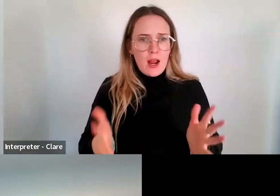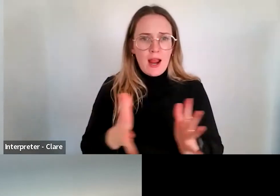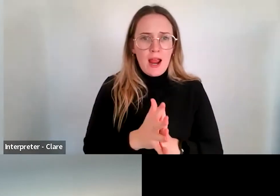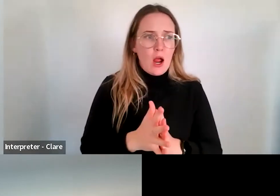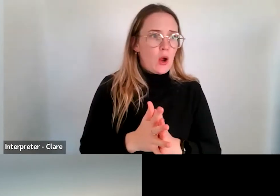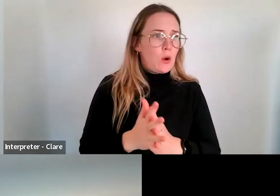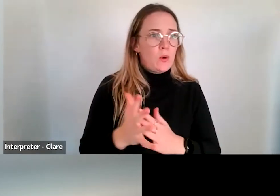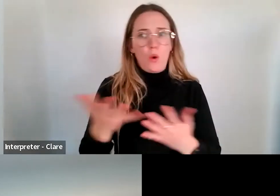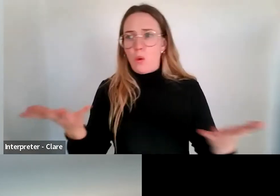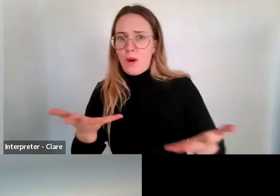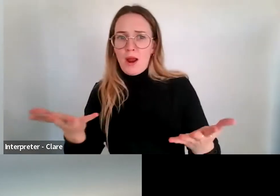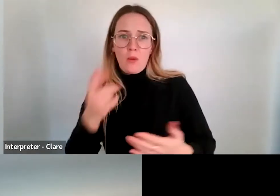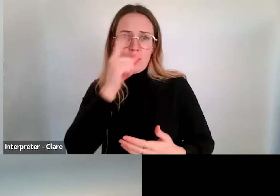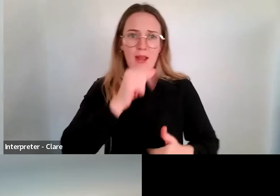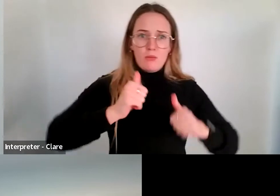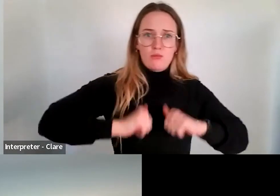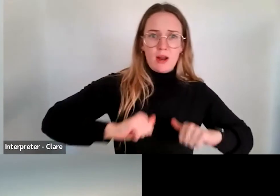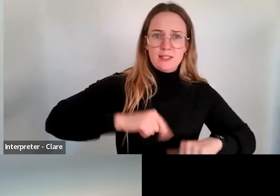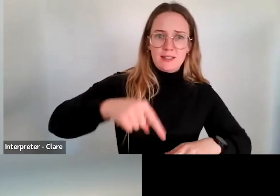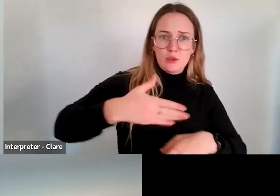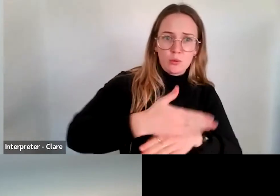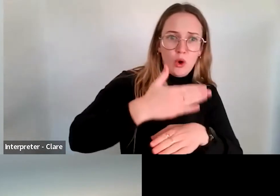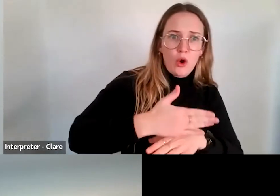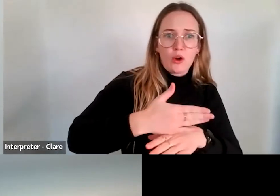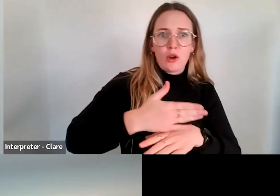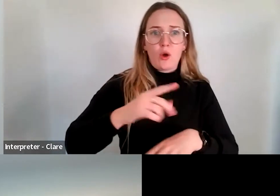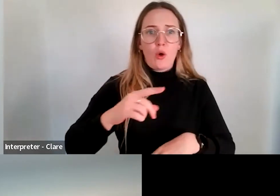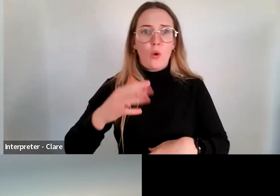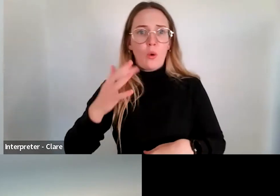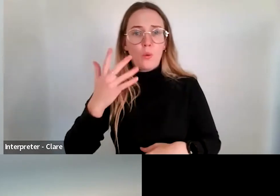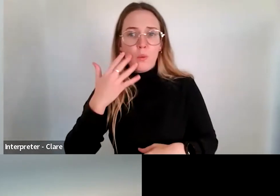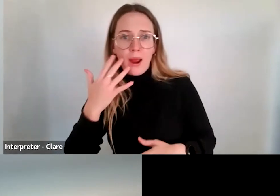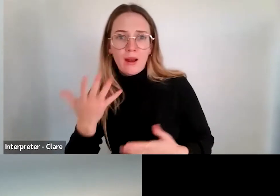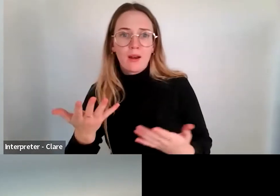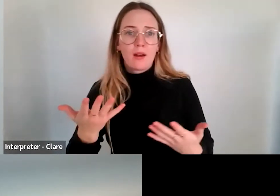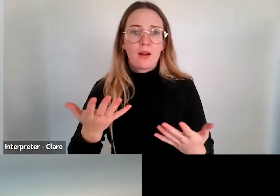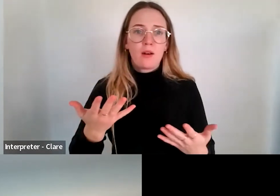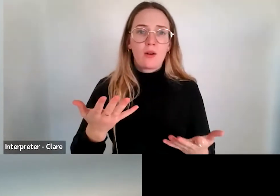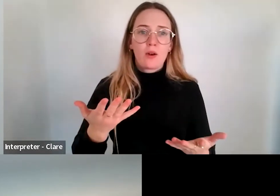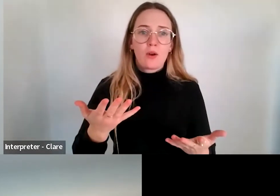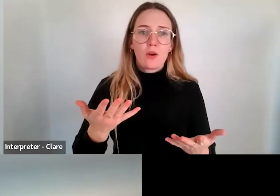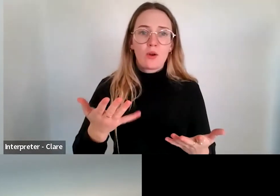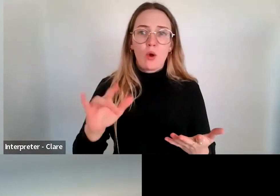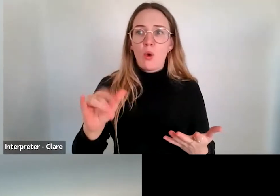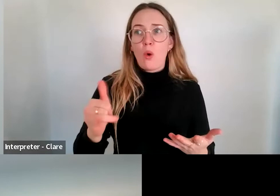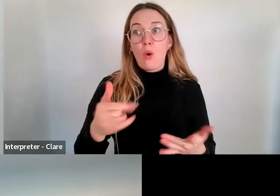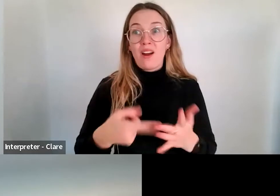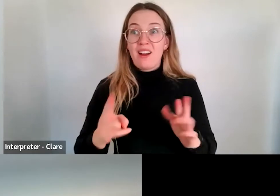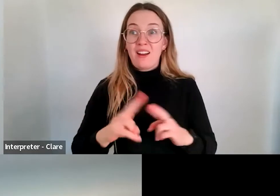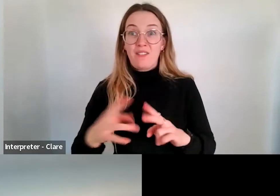particular time" or where the outcome will necessarily take place.